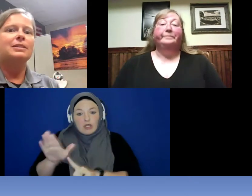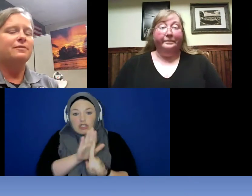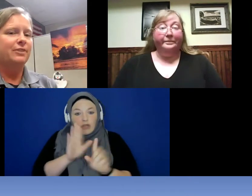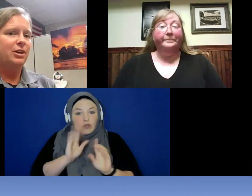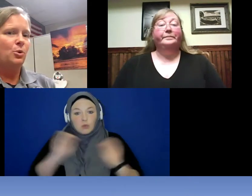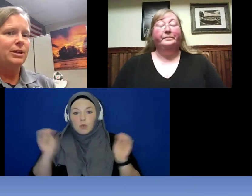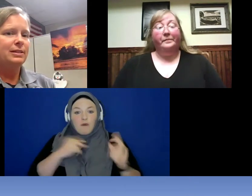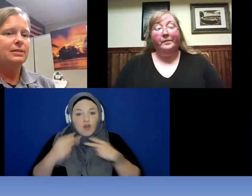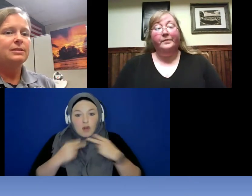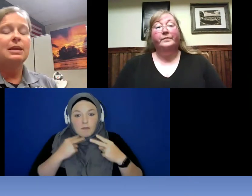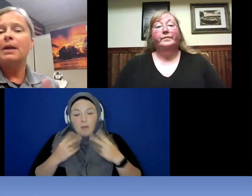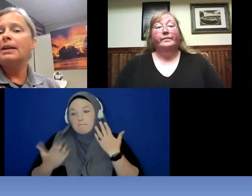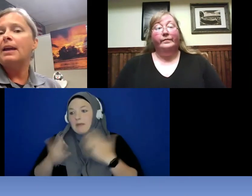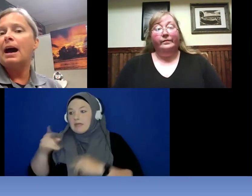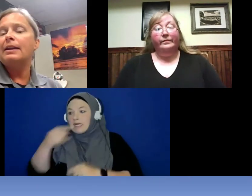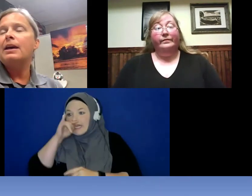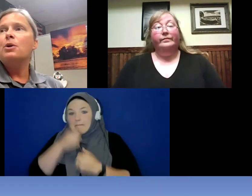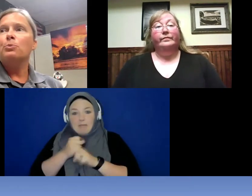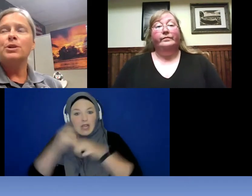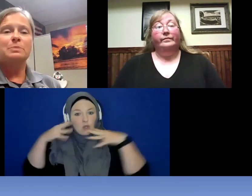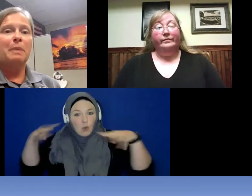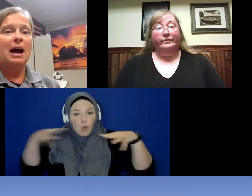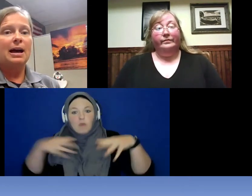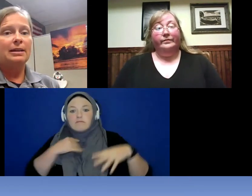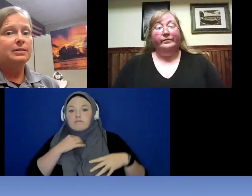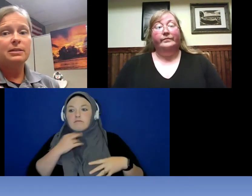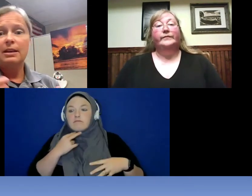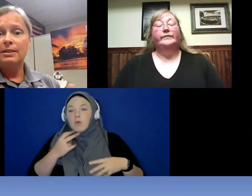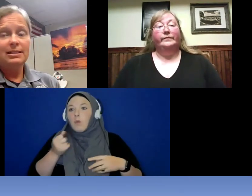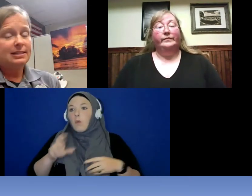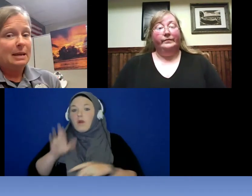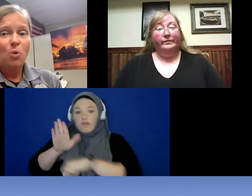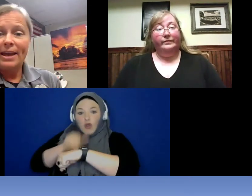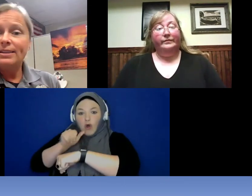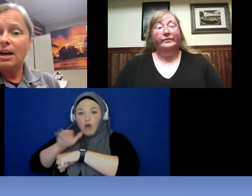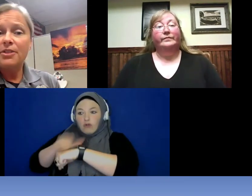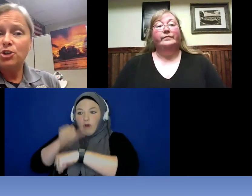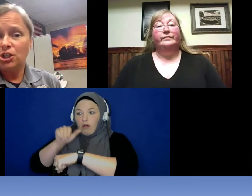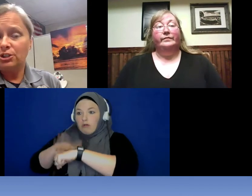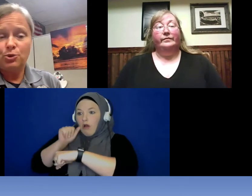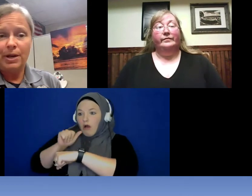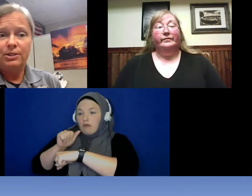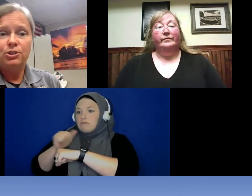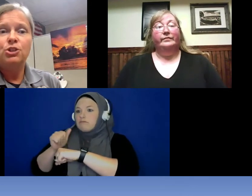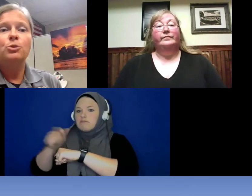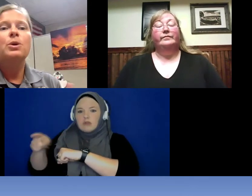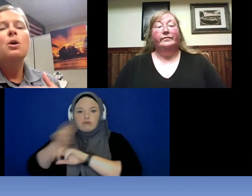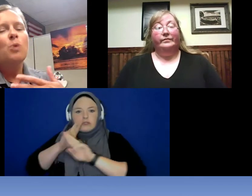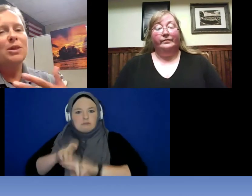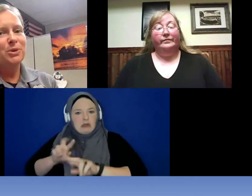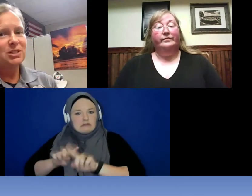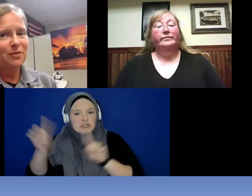different noises they may not respond the same way as other children do whether